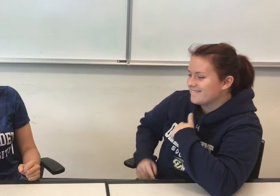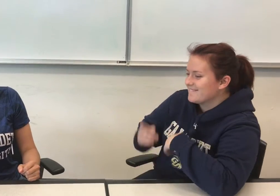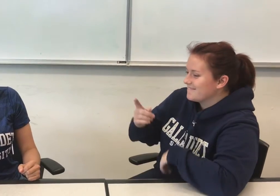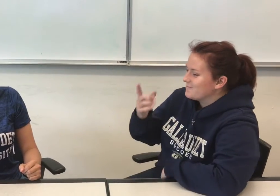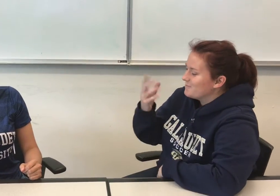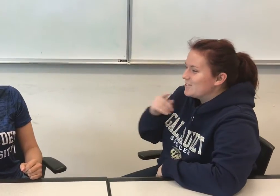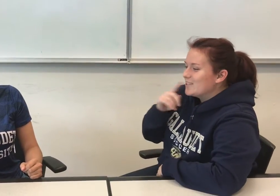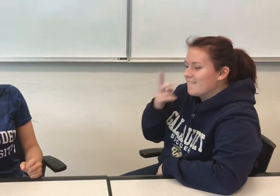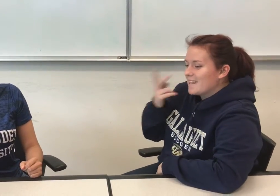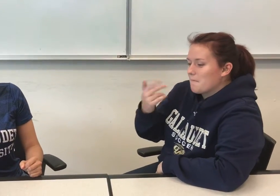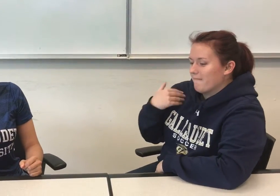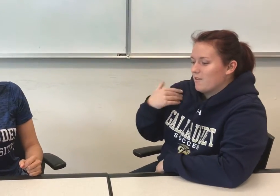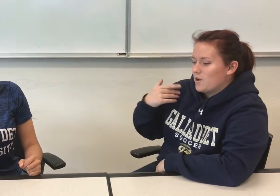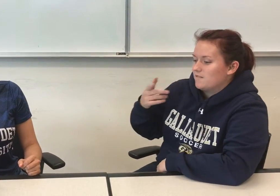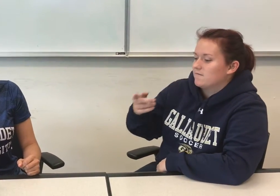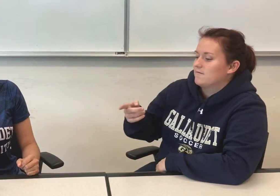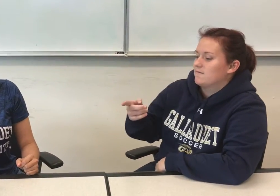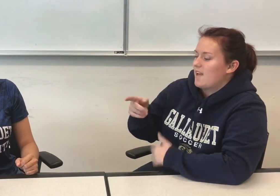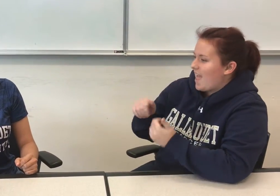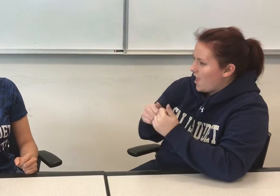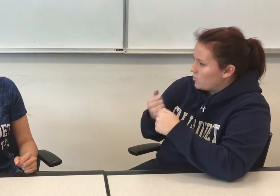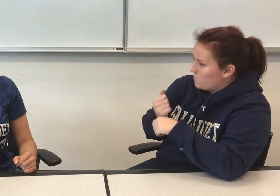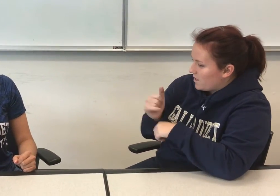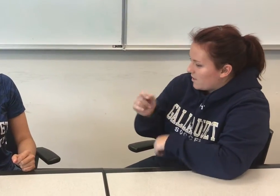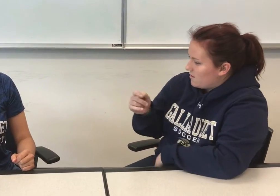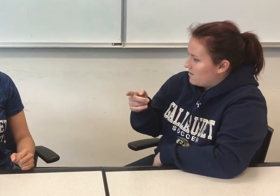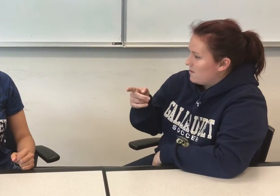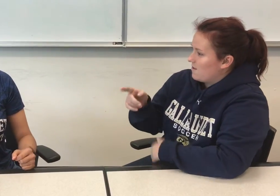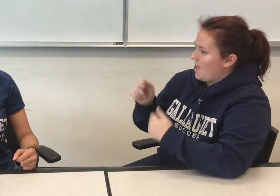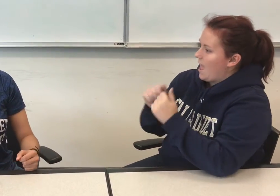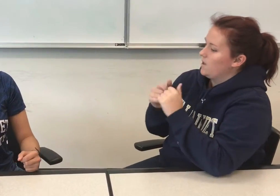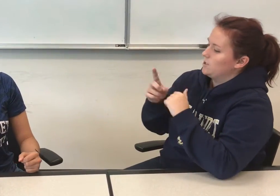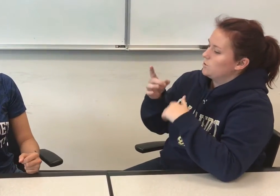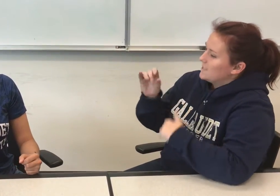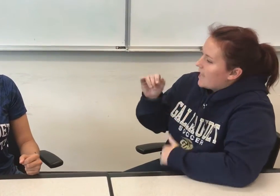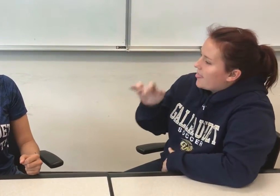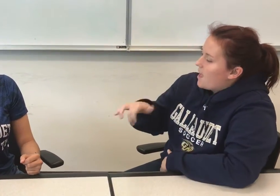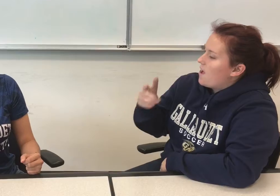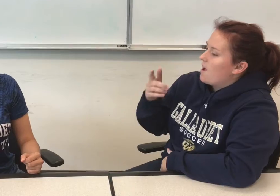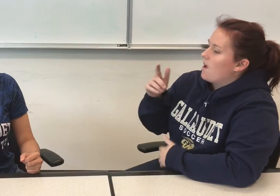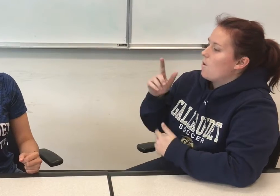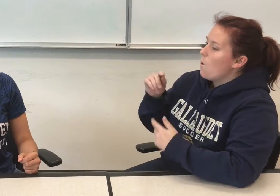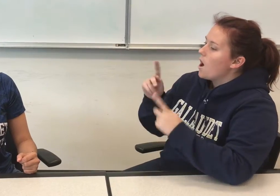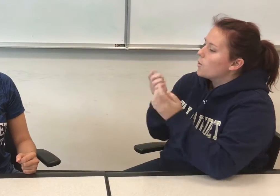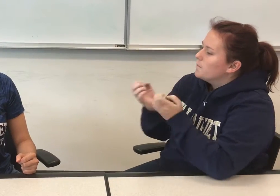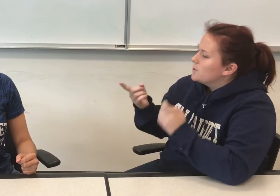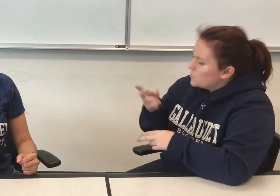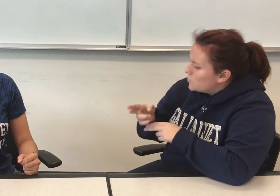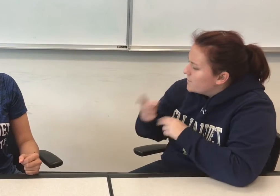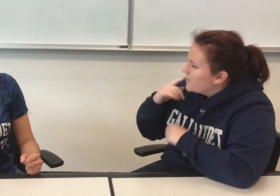[Student #2]: I feel like I have seen this before. I am curious. How did you make and edit the film? What equipment did you use?